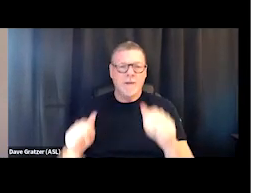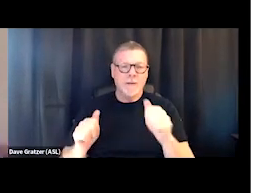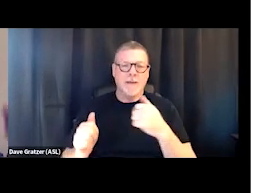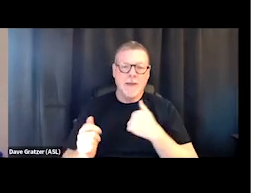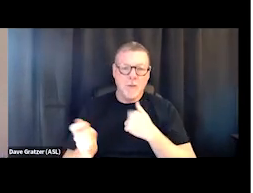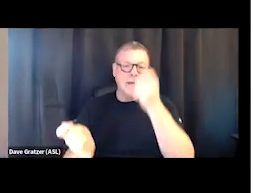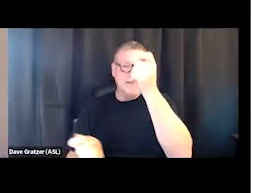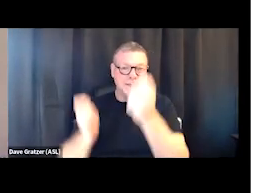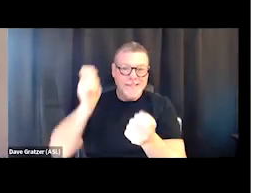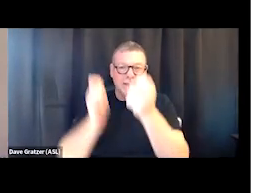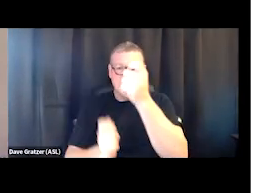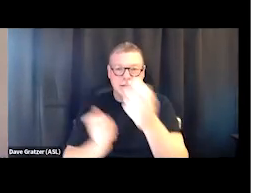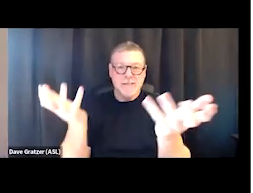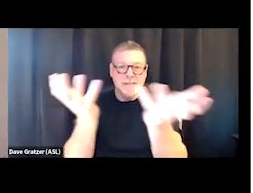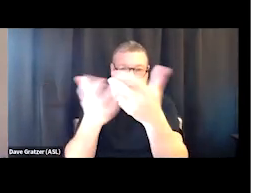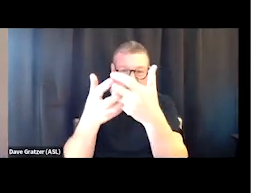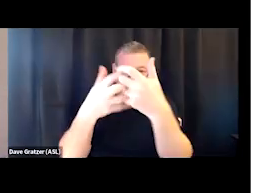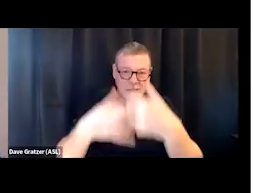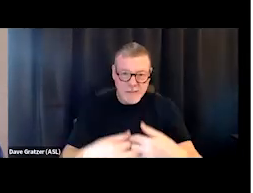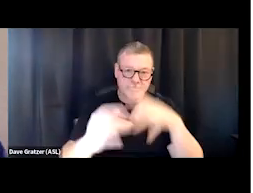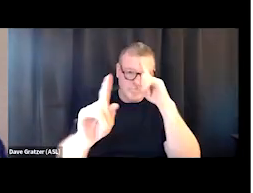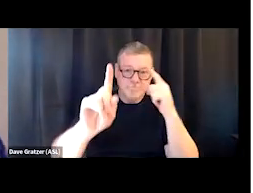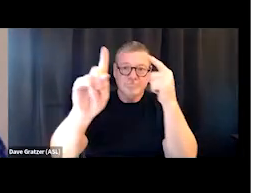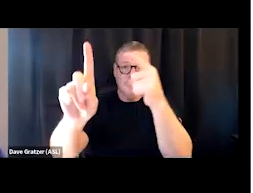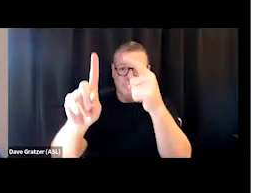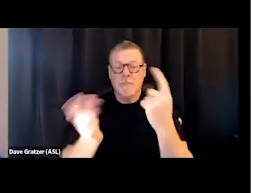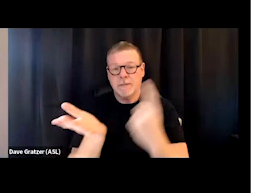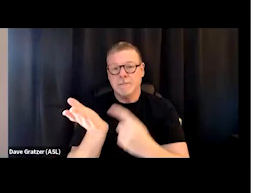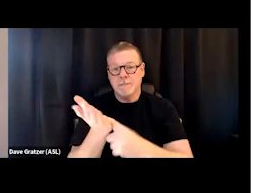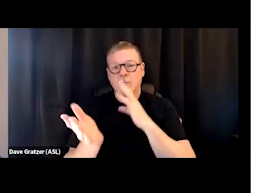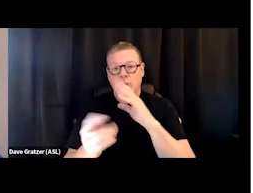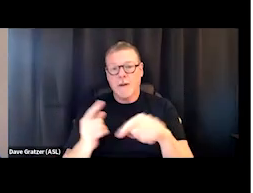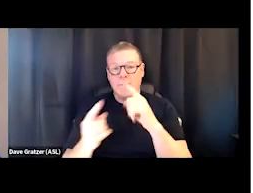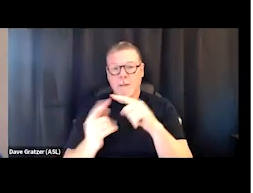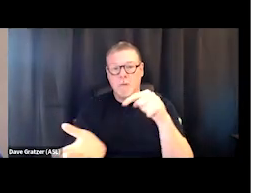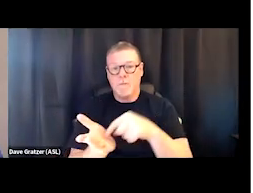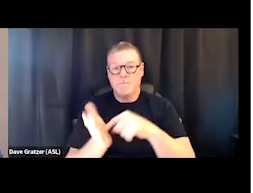to meet the greater mission of addressing affordable housing and homelessness?